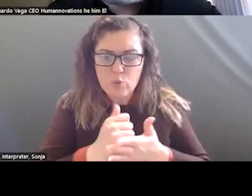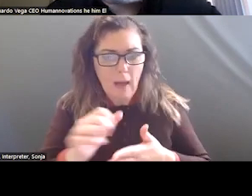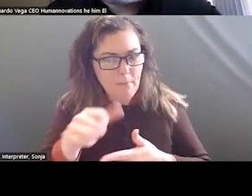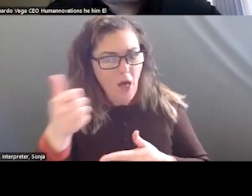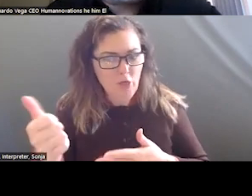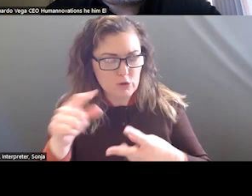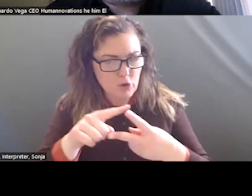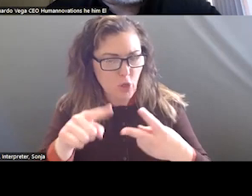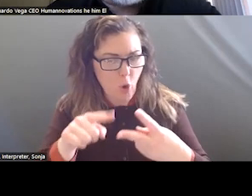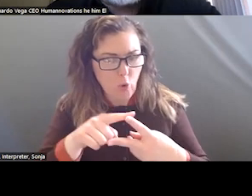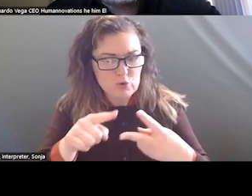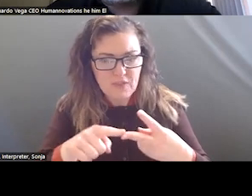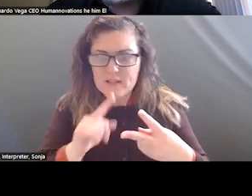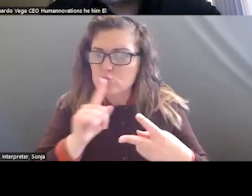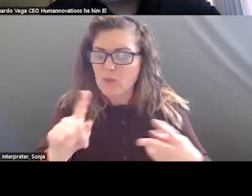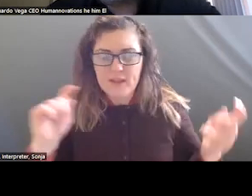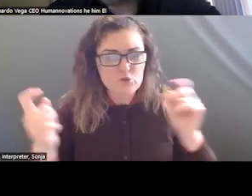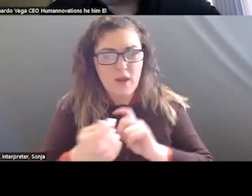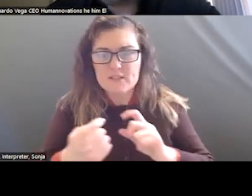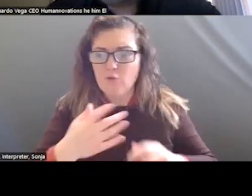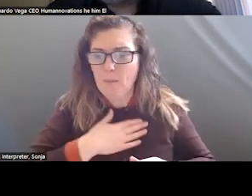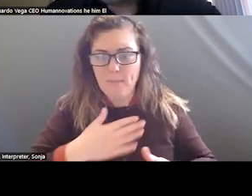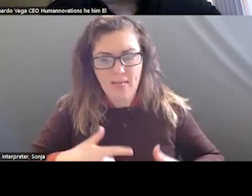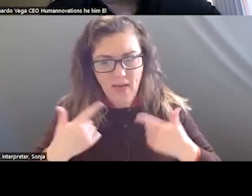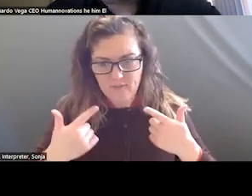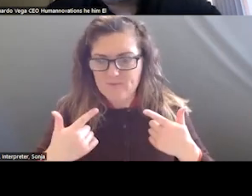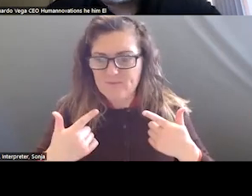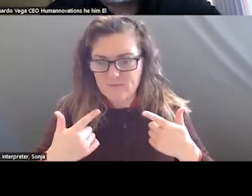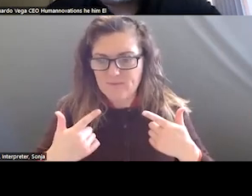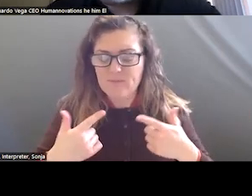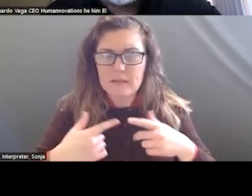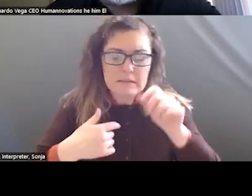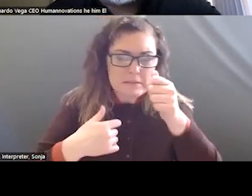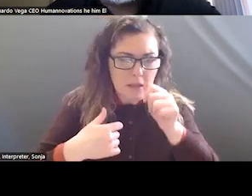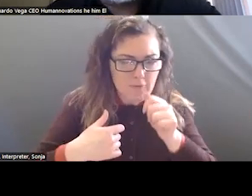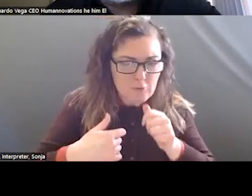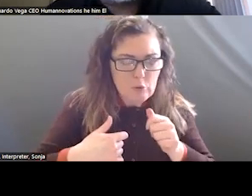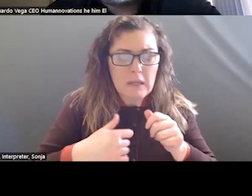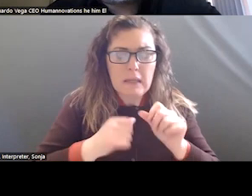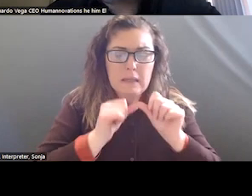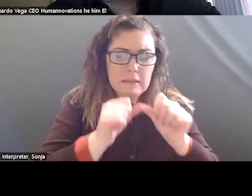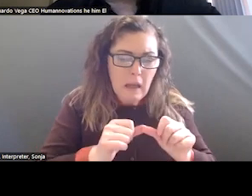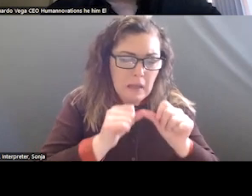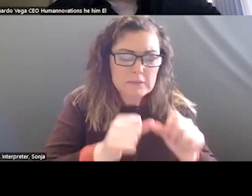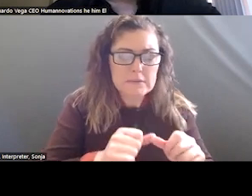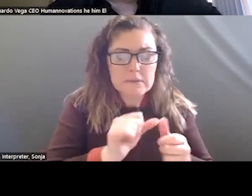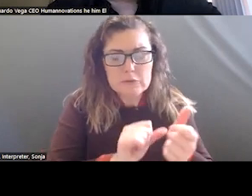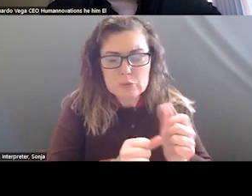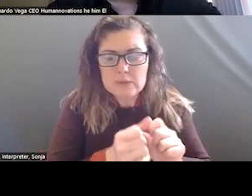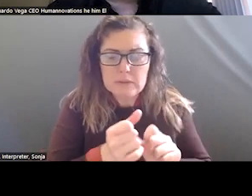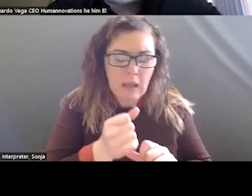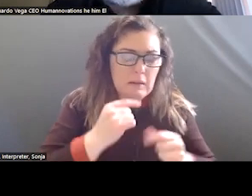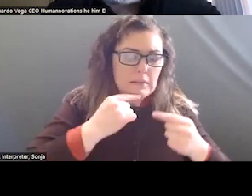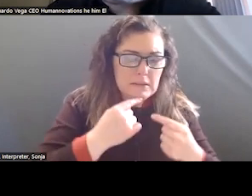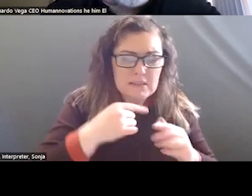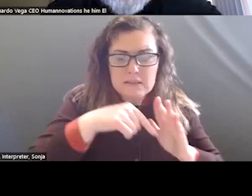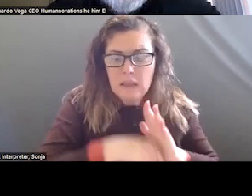THE THINGS THAT TRANSFORMED BY LIFE IN CONSTANT SUICIDAL INTENSITY TO DIRECTION AND CONNECTION.